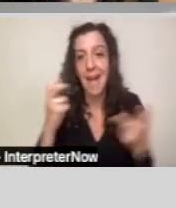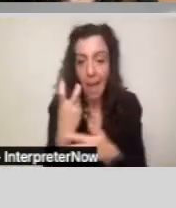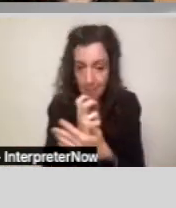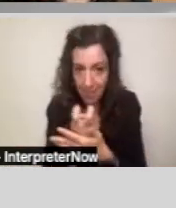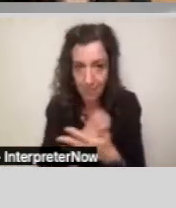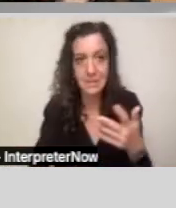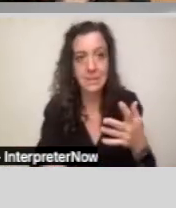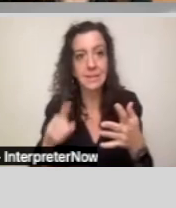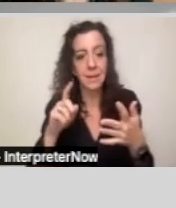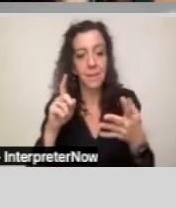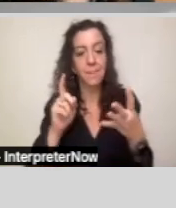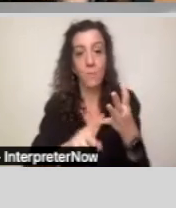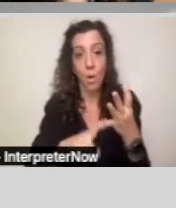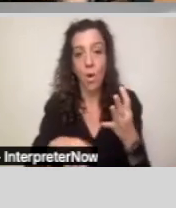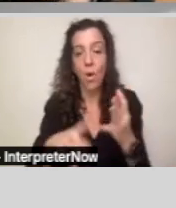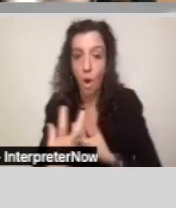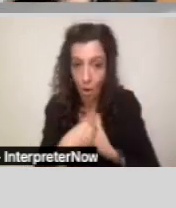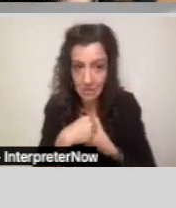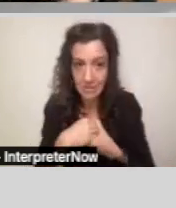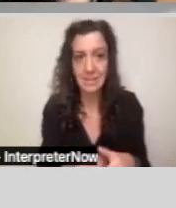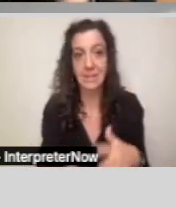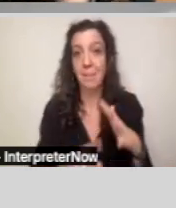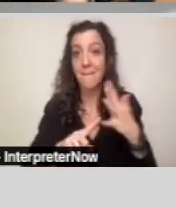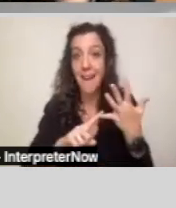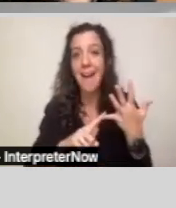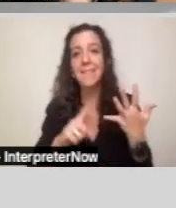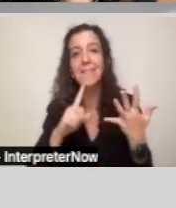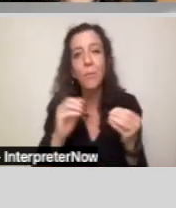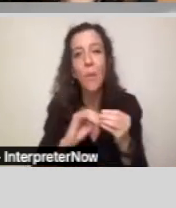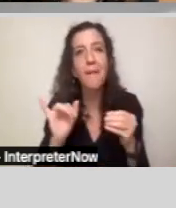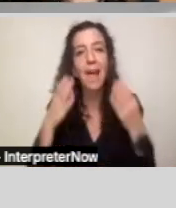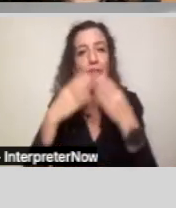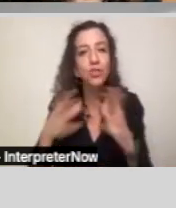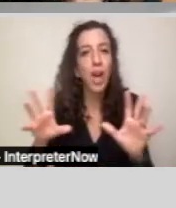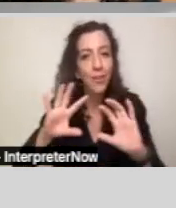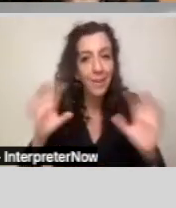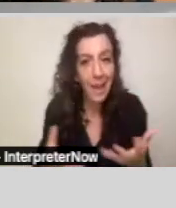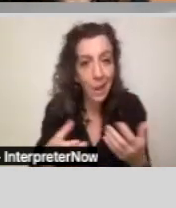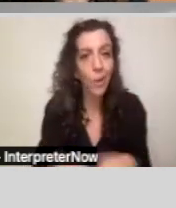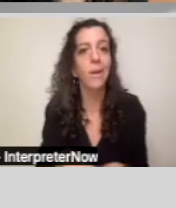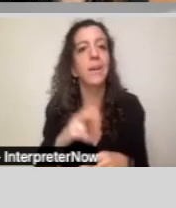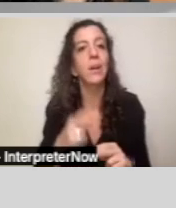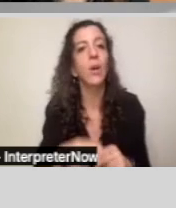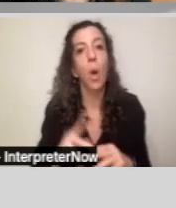autism; and number five, which is kind of the catch?all eligibility, it's called the fifth category.